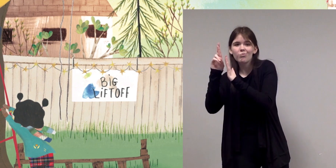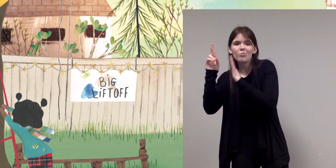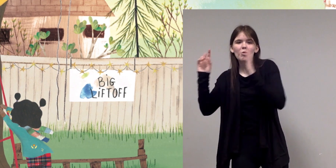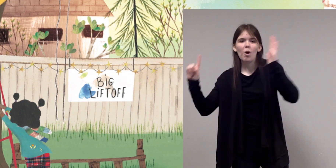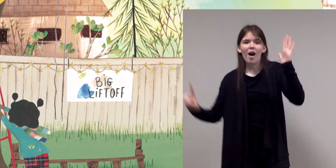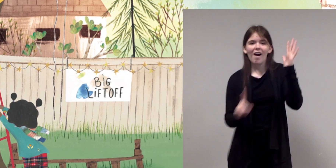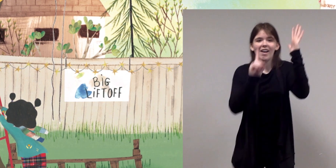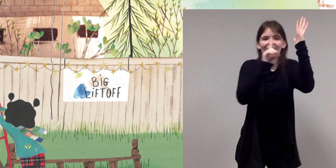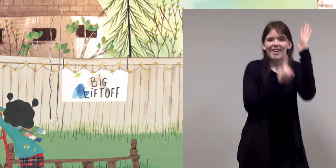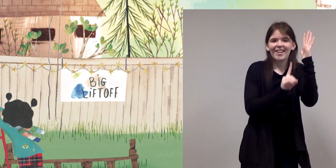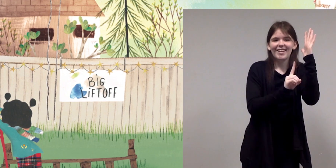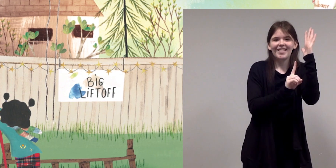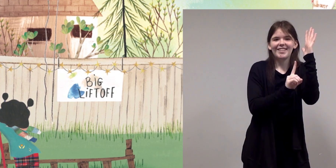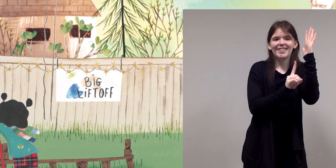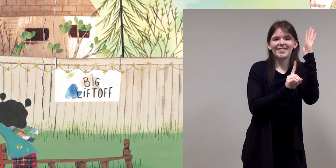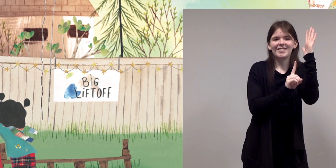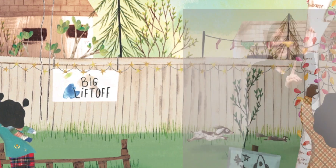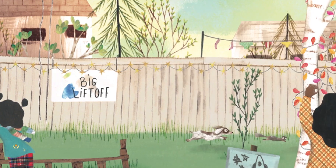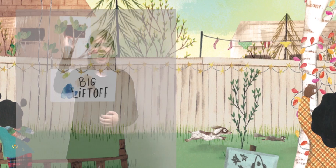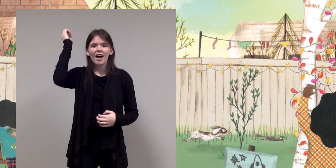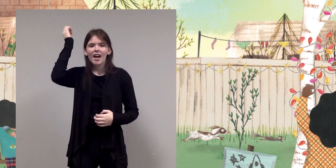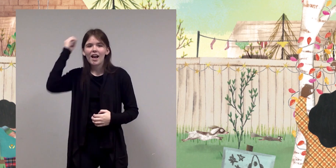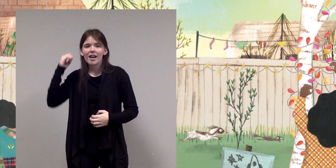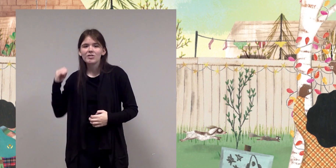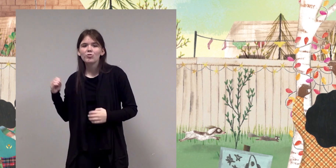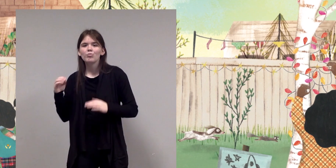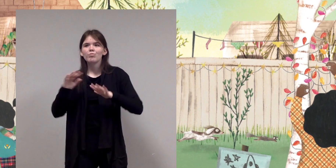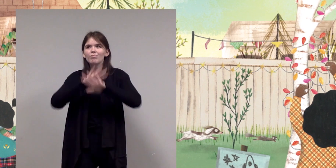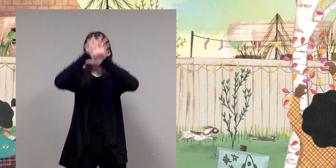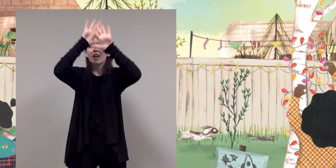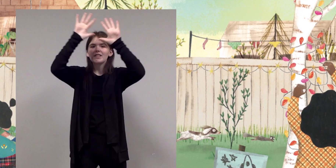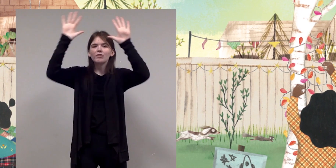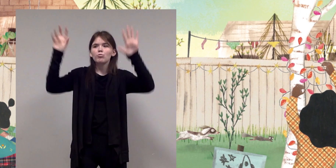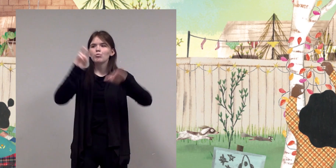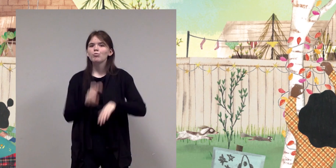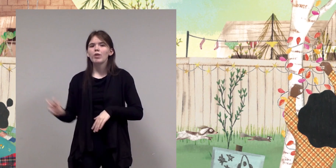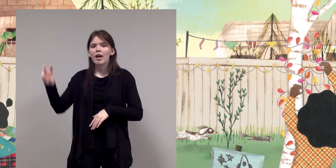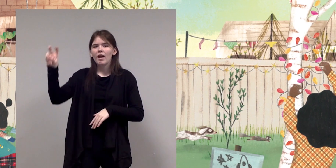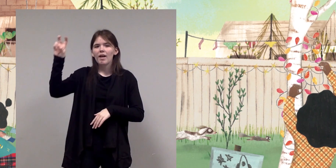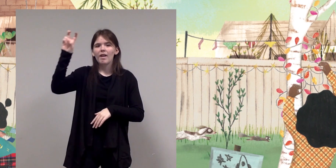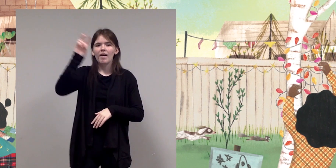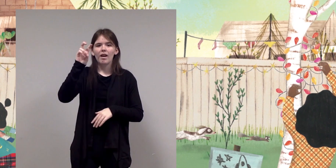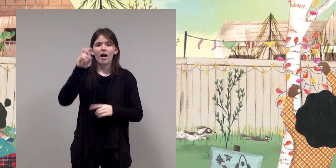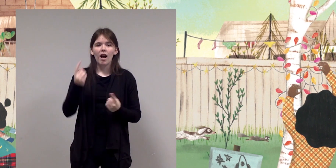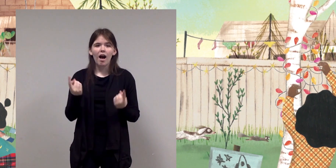Esther's space trip will finally happen tonight!